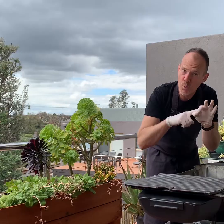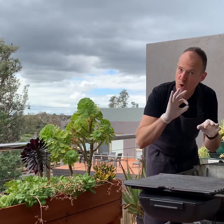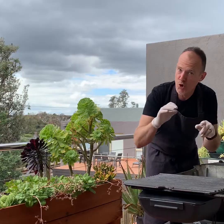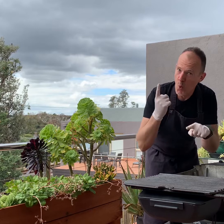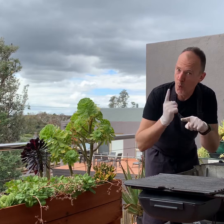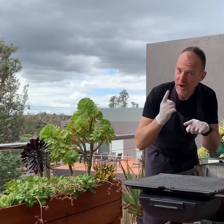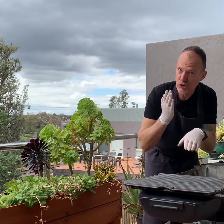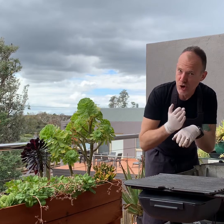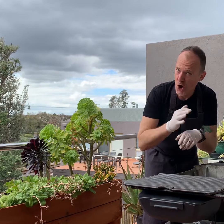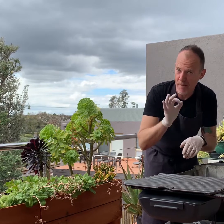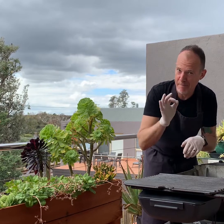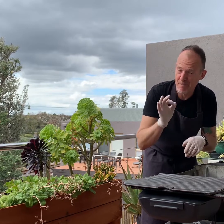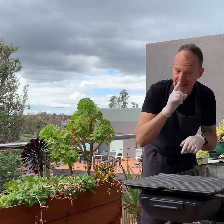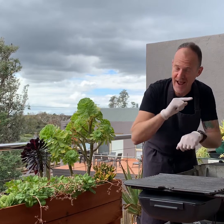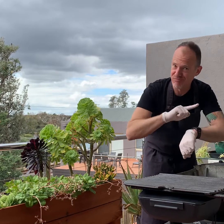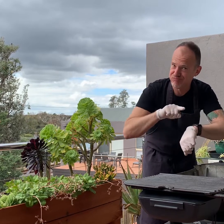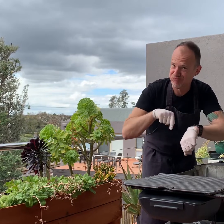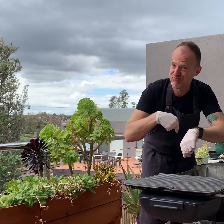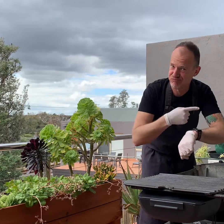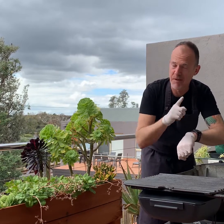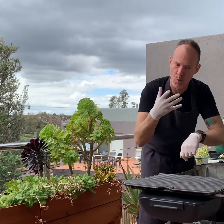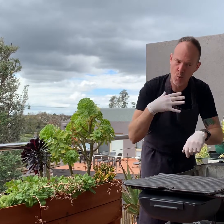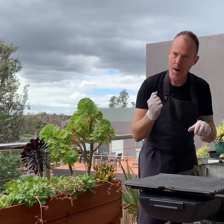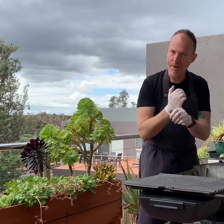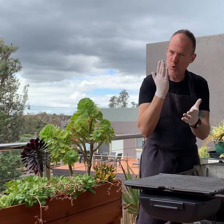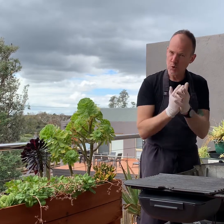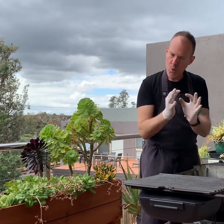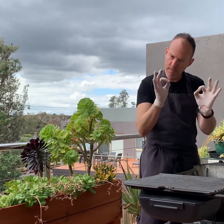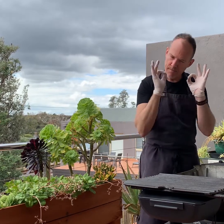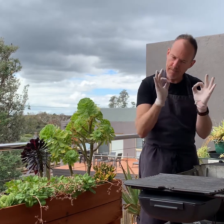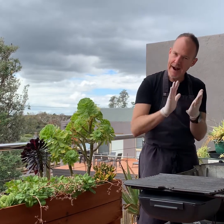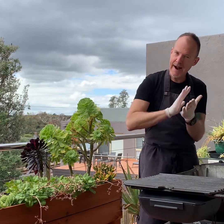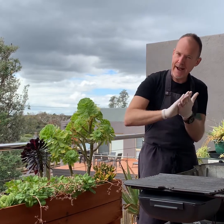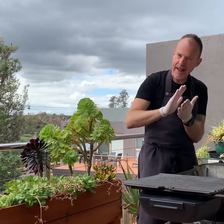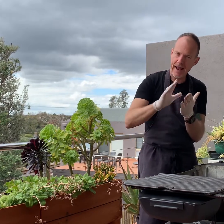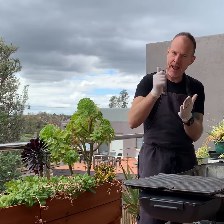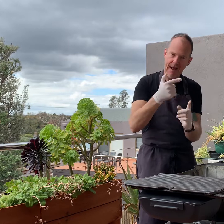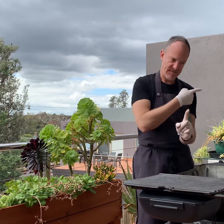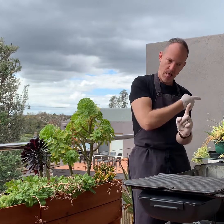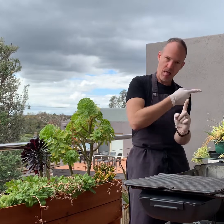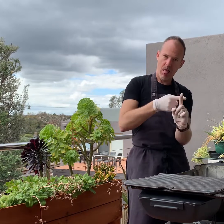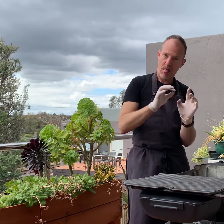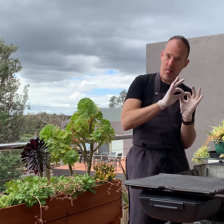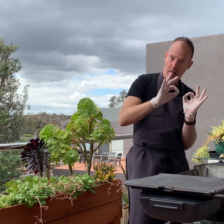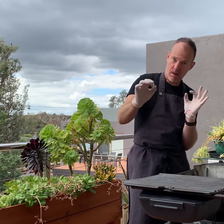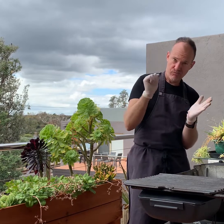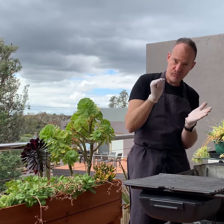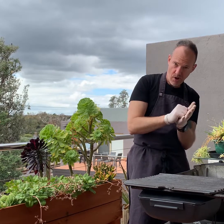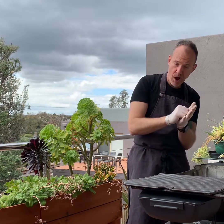This isn't a quick job. It can take some time, but you want to make sure it is perfectly clean if you haven't used it for some time.